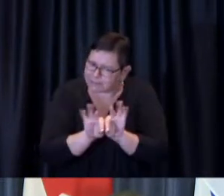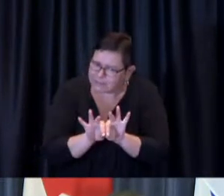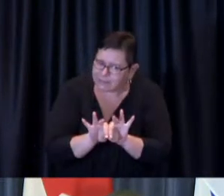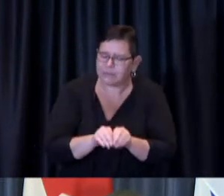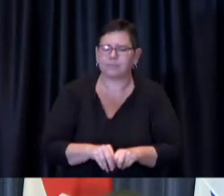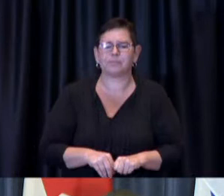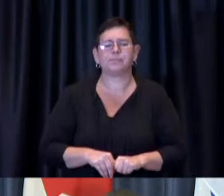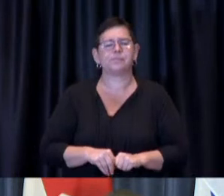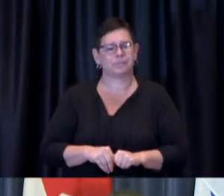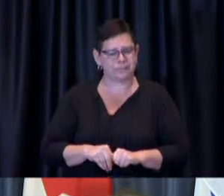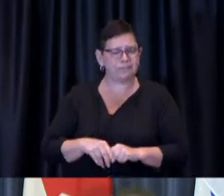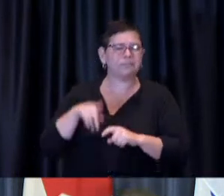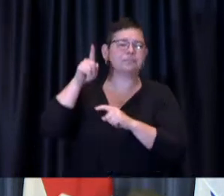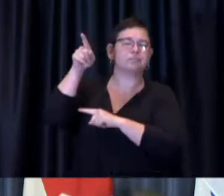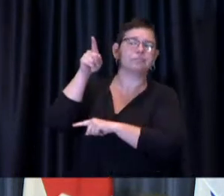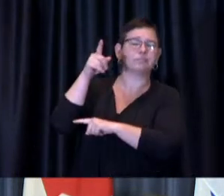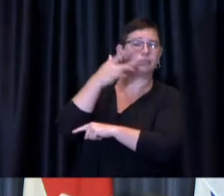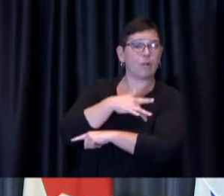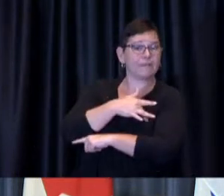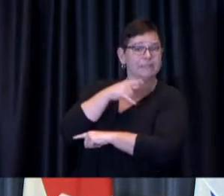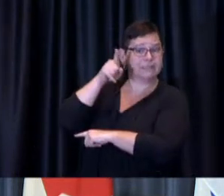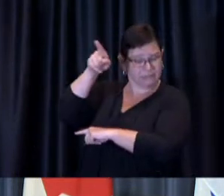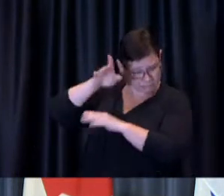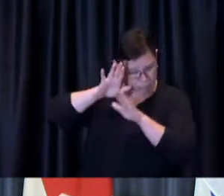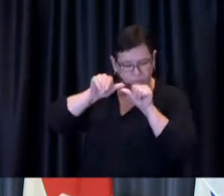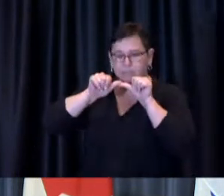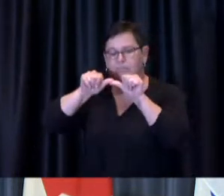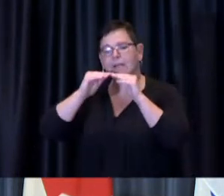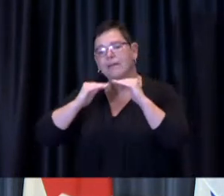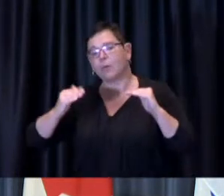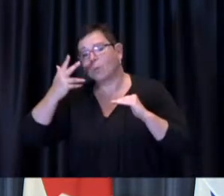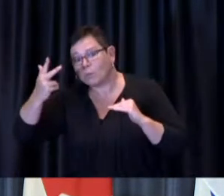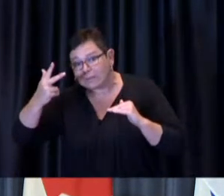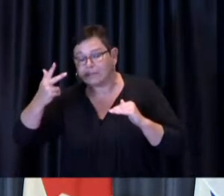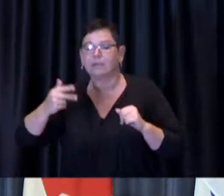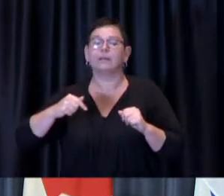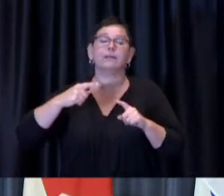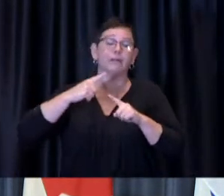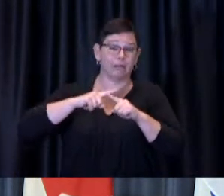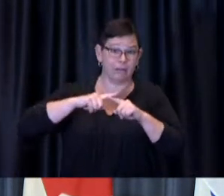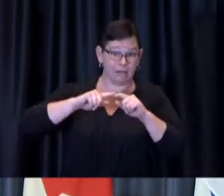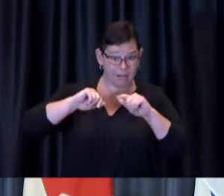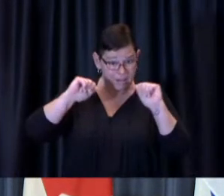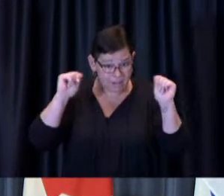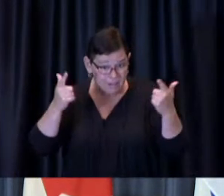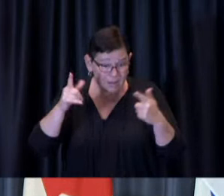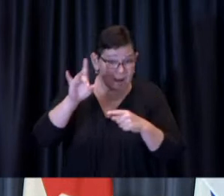21 days and until 80 percent of the eligible population aged 12 and over has received